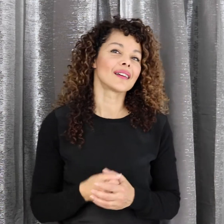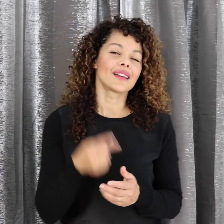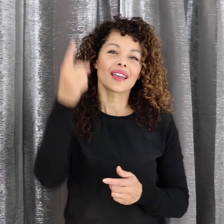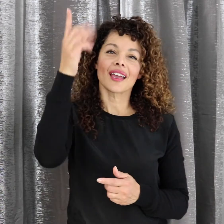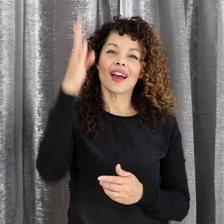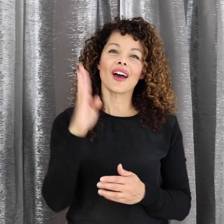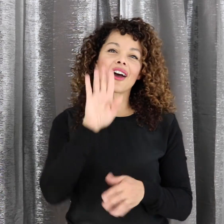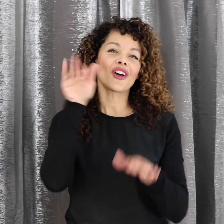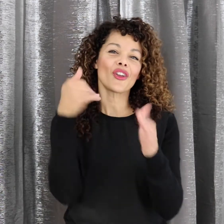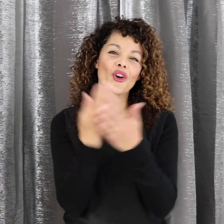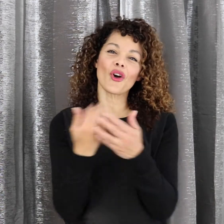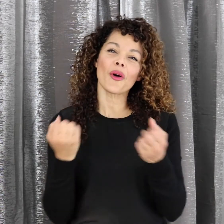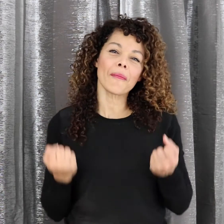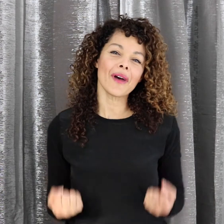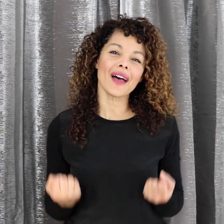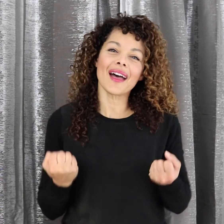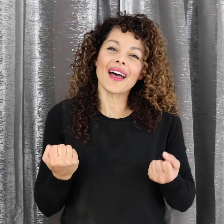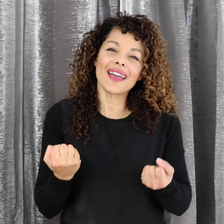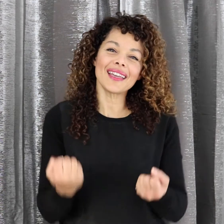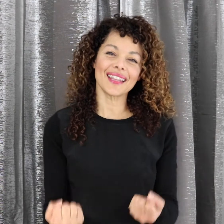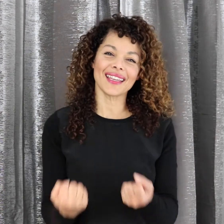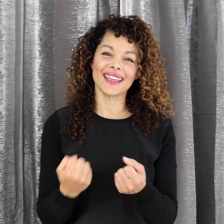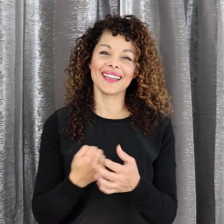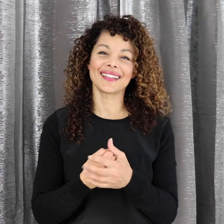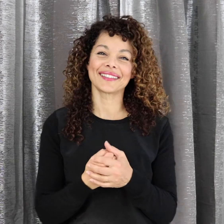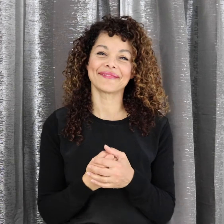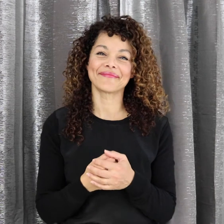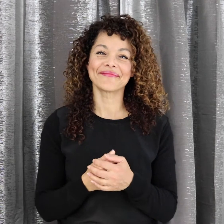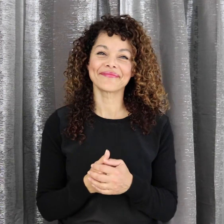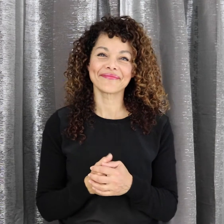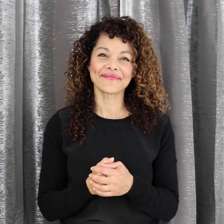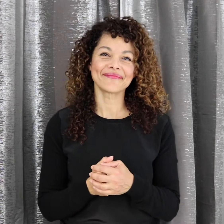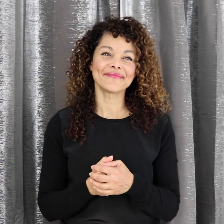God Almighty